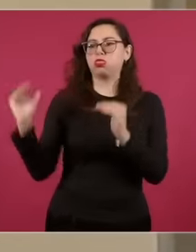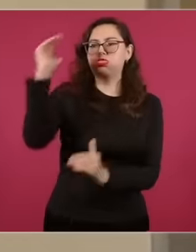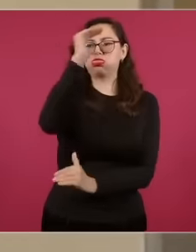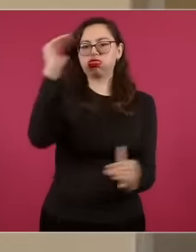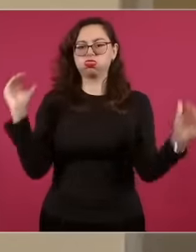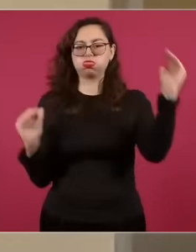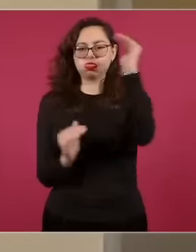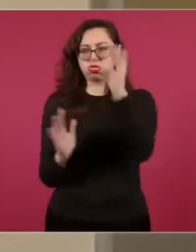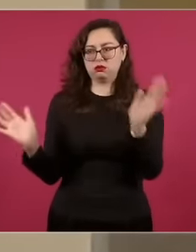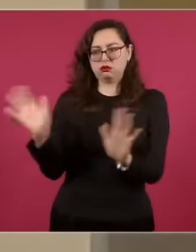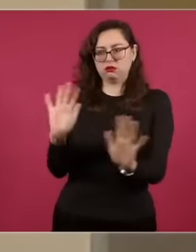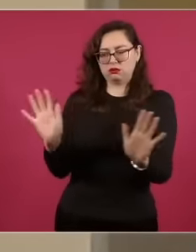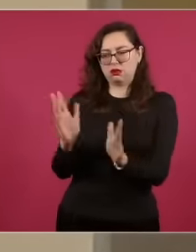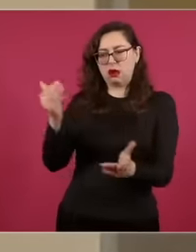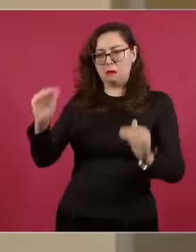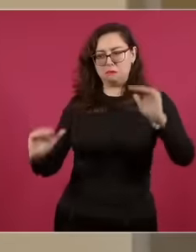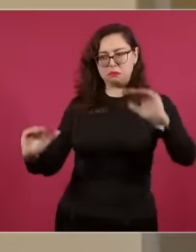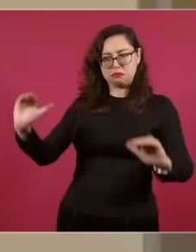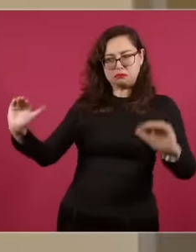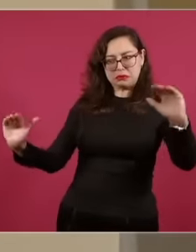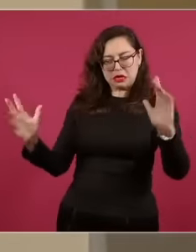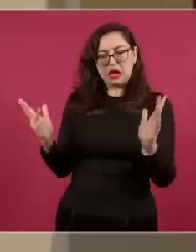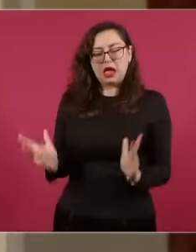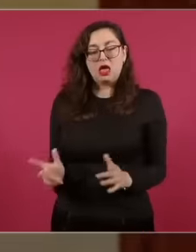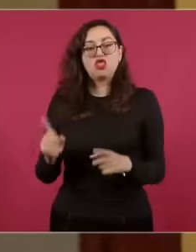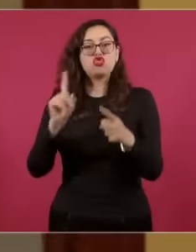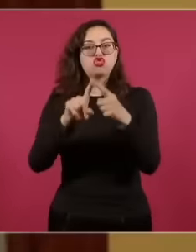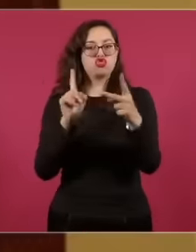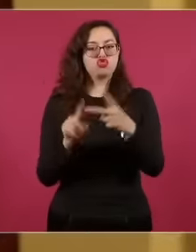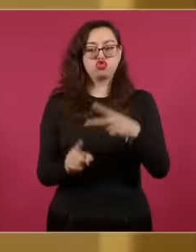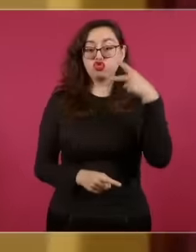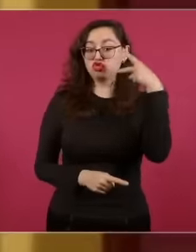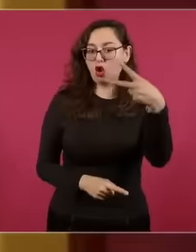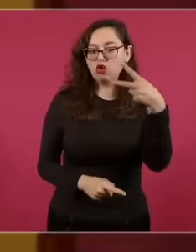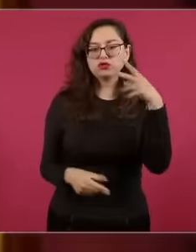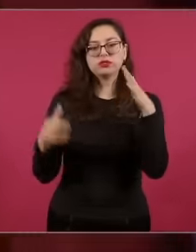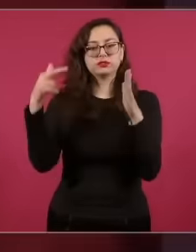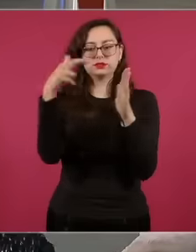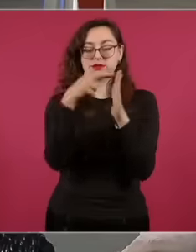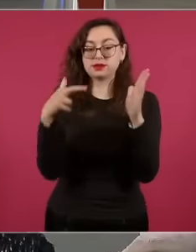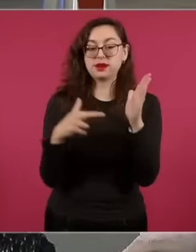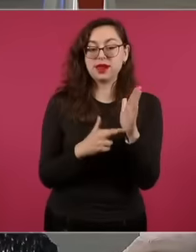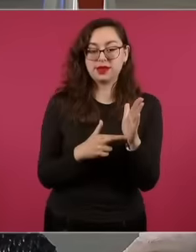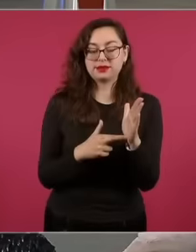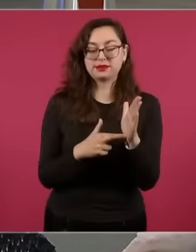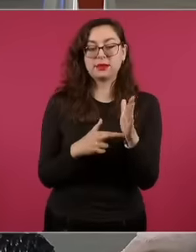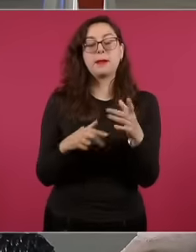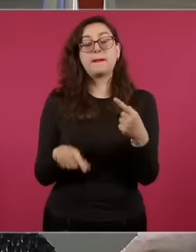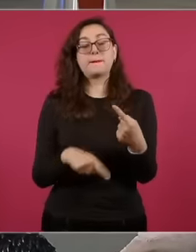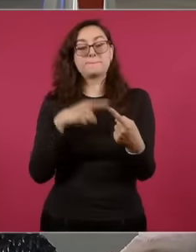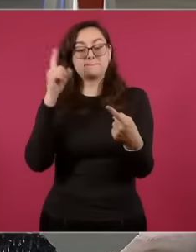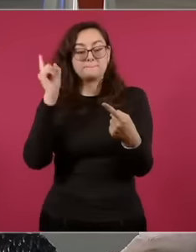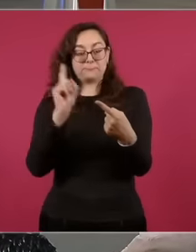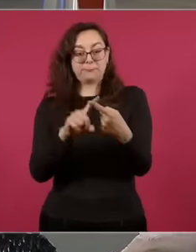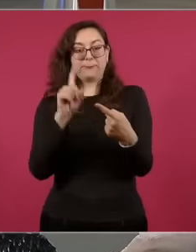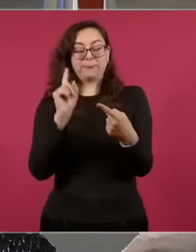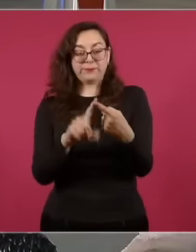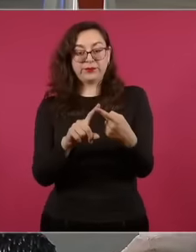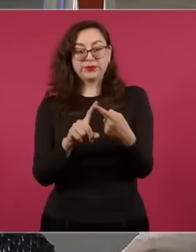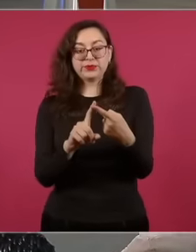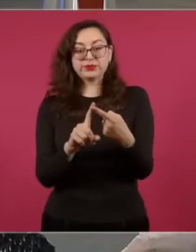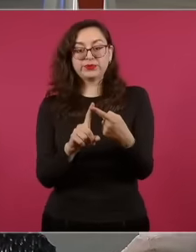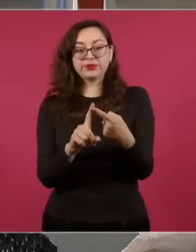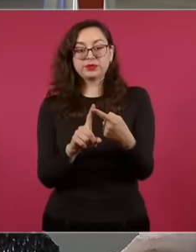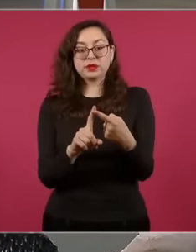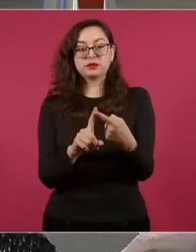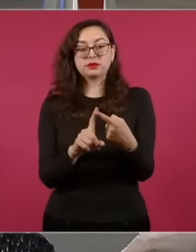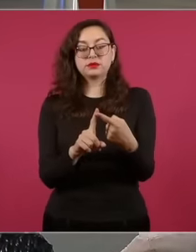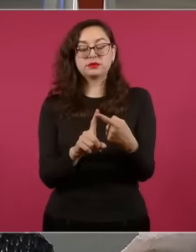Very important rules The first rule so that a party is not over-represented is that no